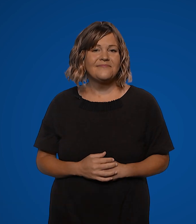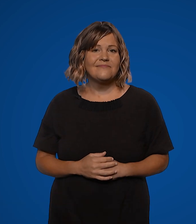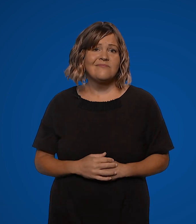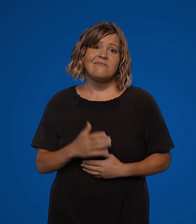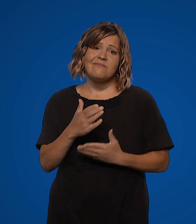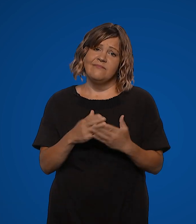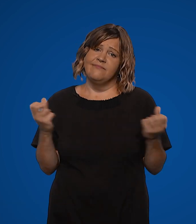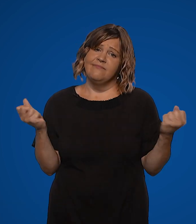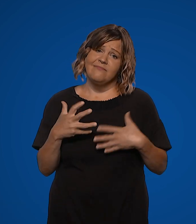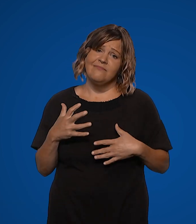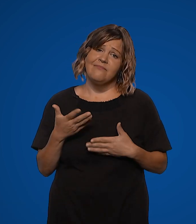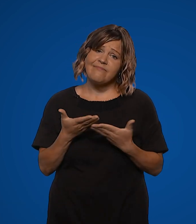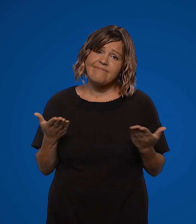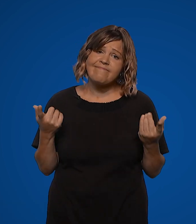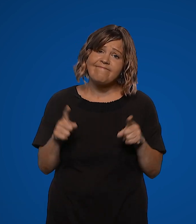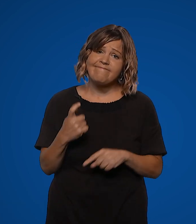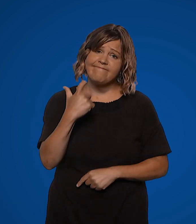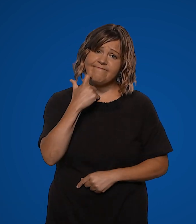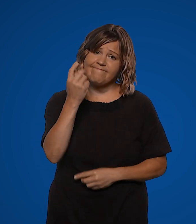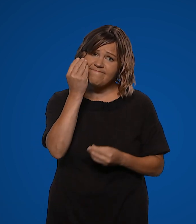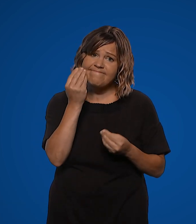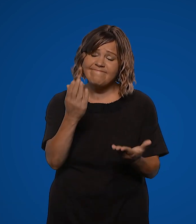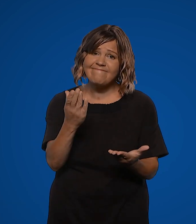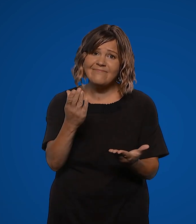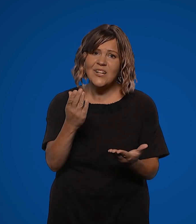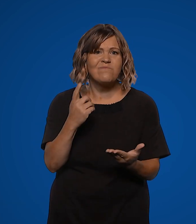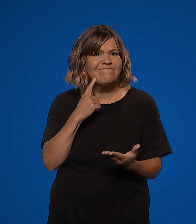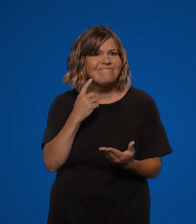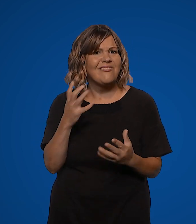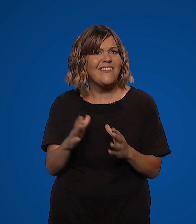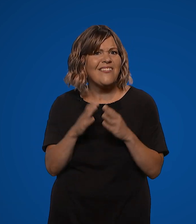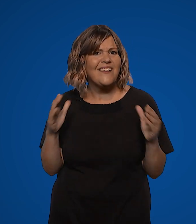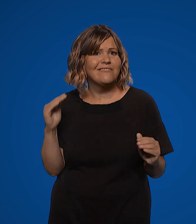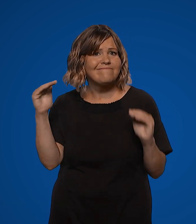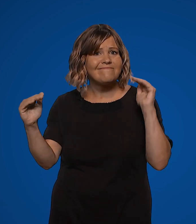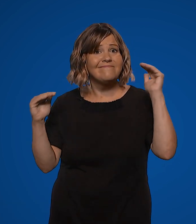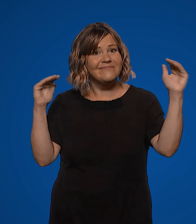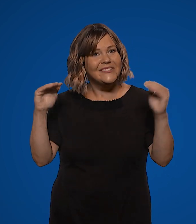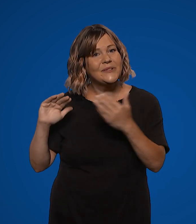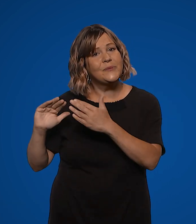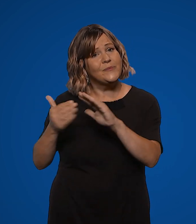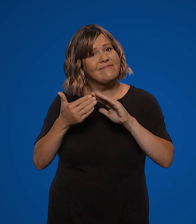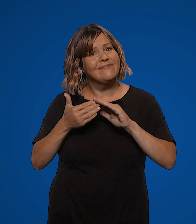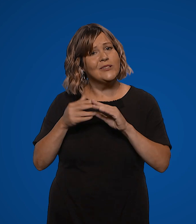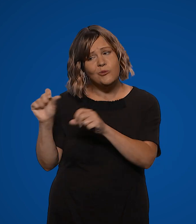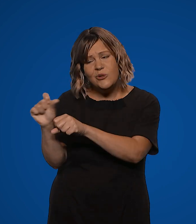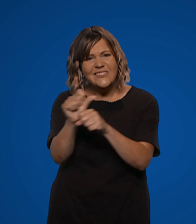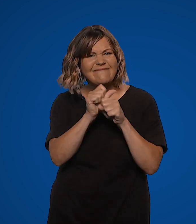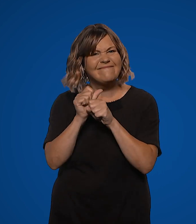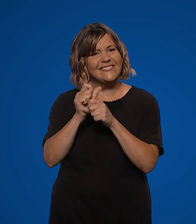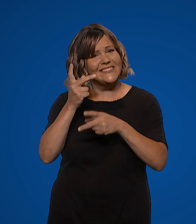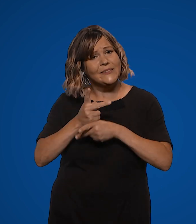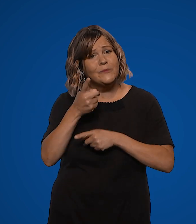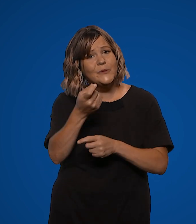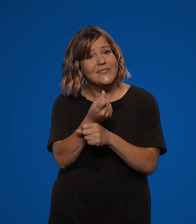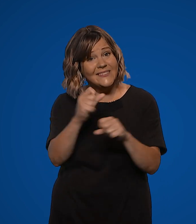Some scary things happened recently, but I want you to know that there are a lot of grown ups in our community working to keep you safe.